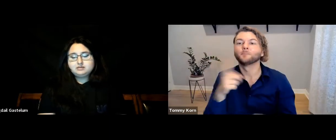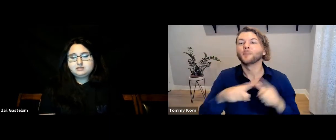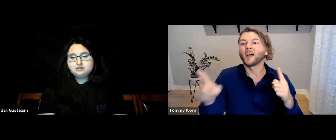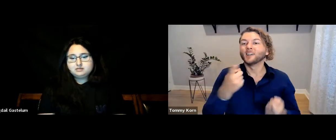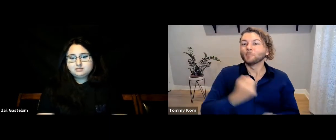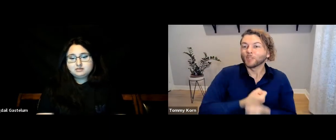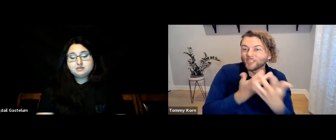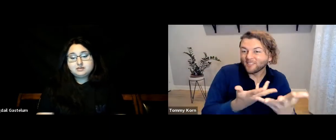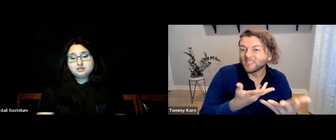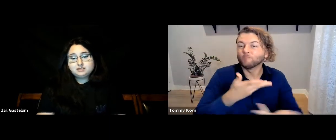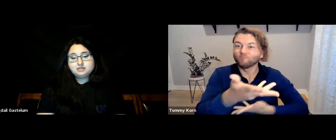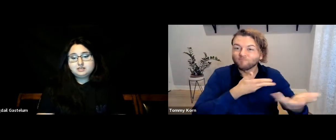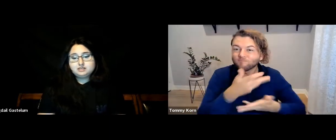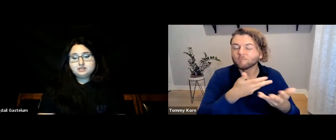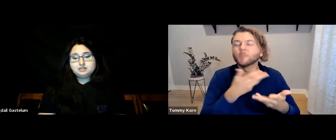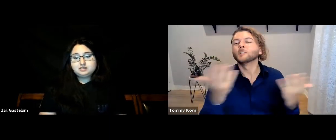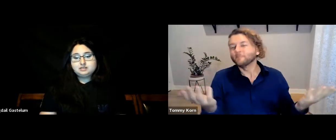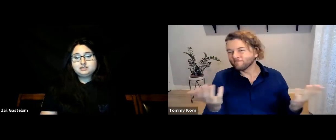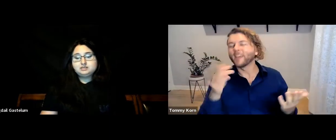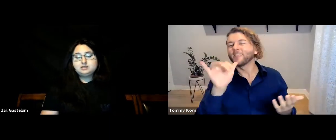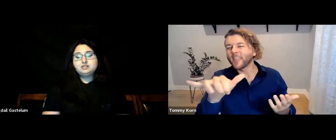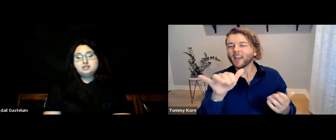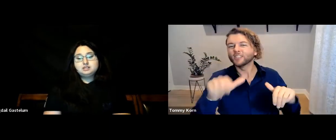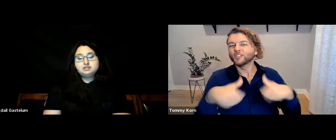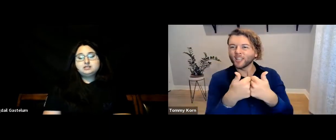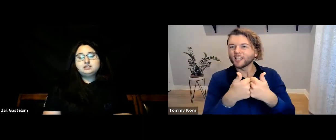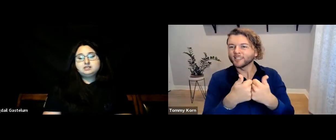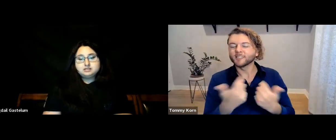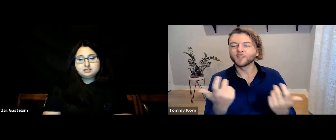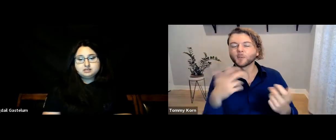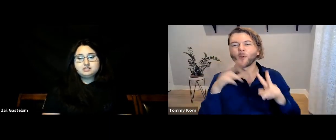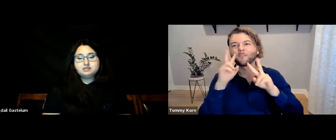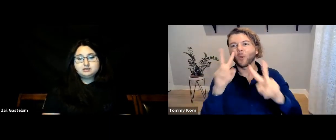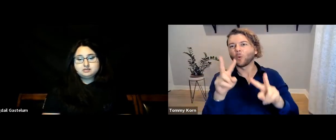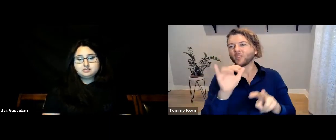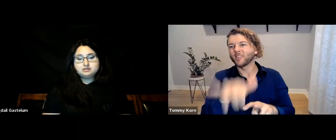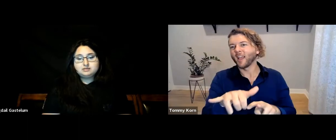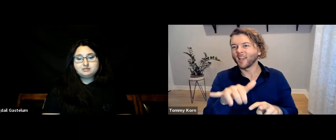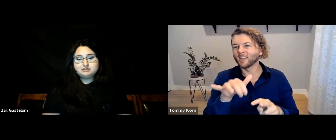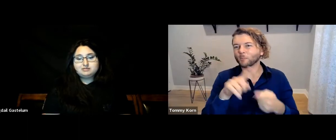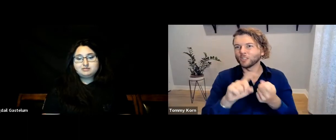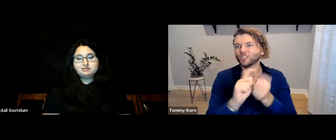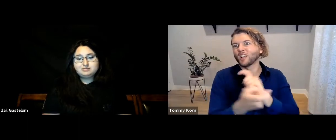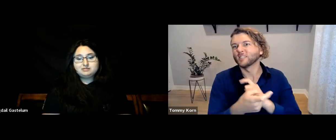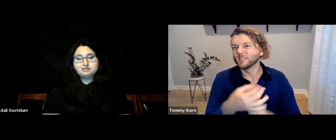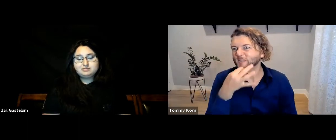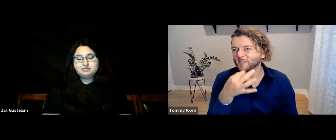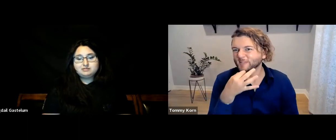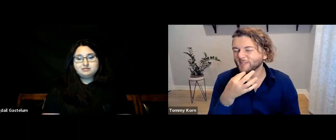Now, expressive ASL and conversation are more of a challenge to work on, but I look forward to that changing soon.